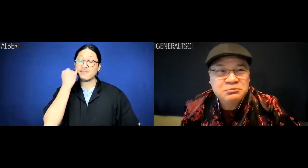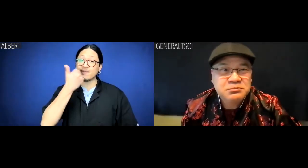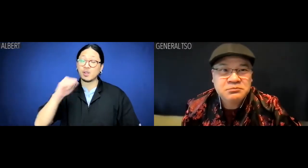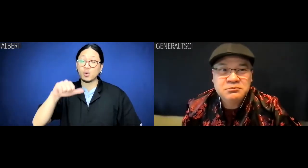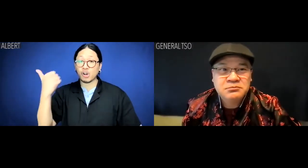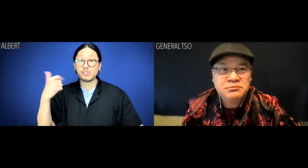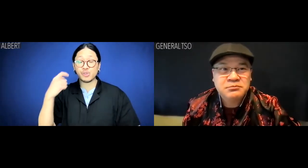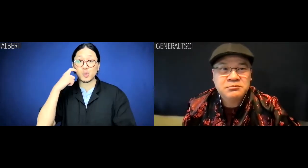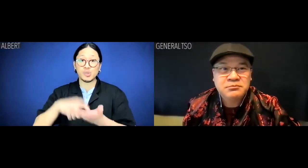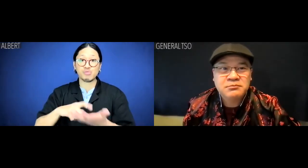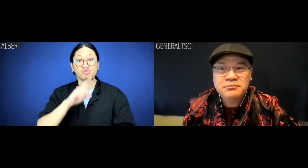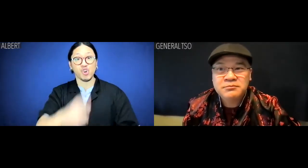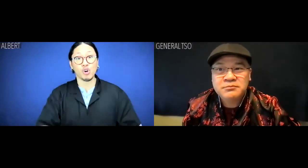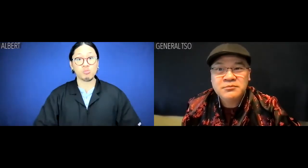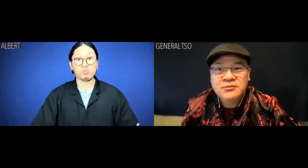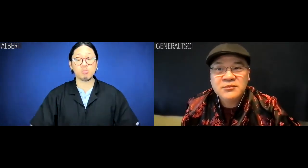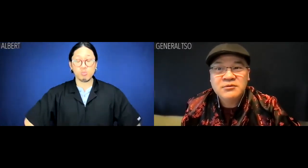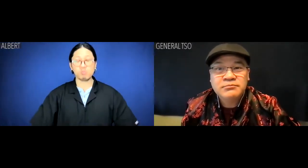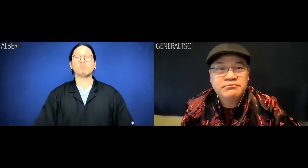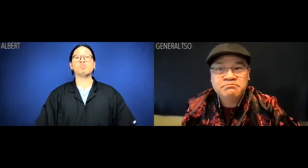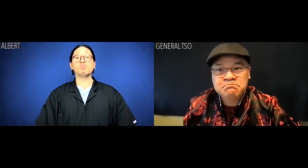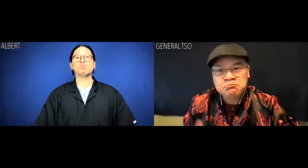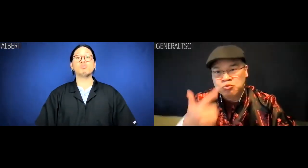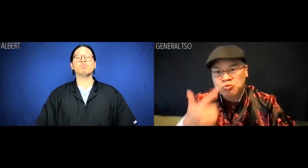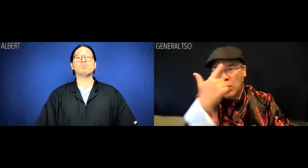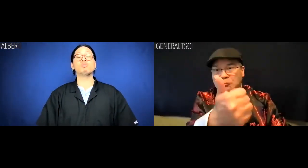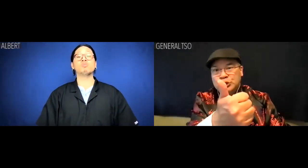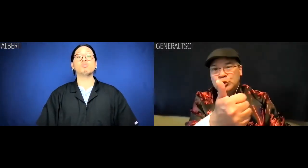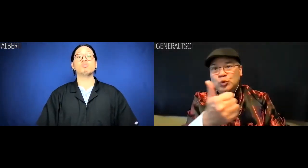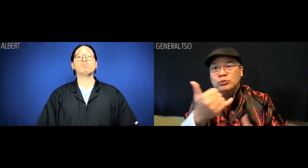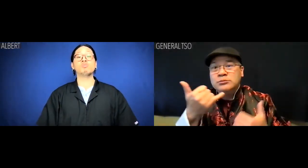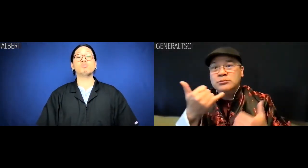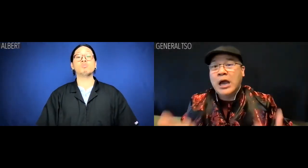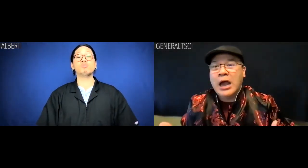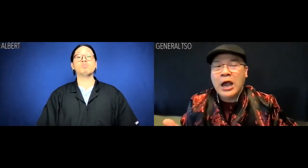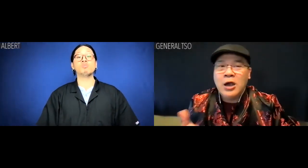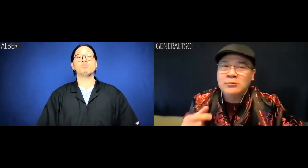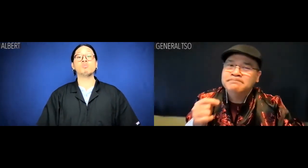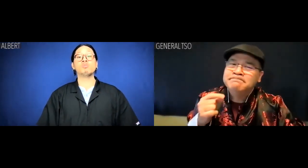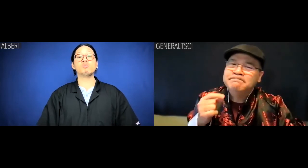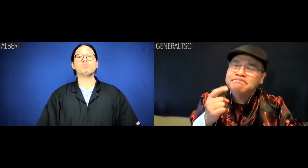Albert: If anyone even notices, sure. General Tso: That's up to you now, isn't it?